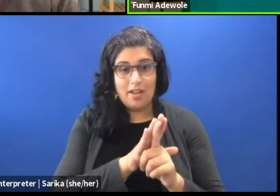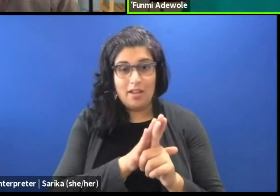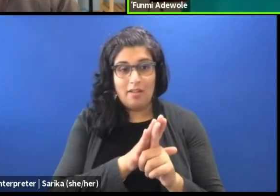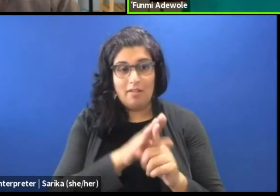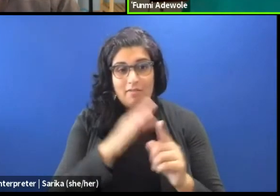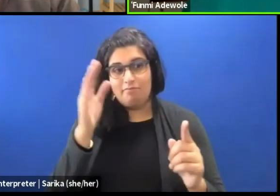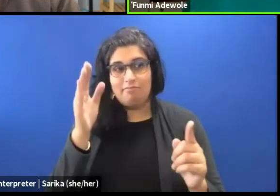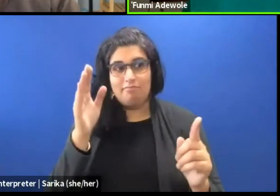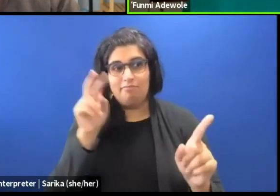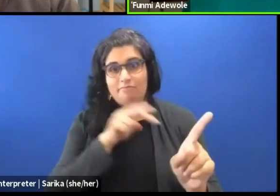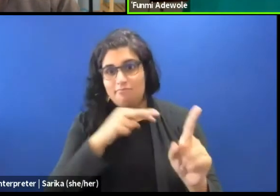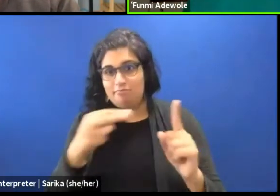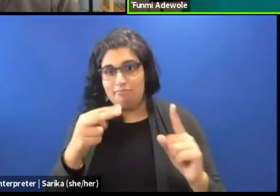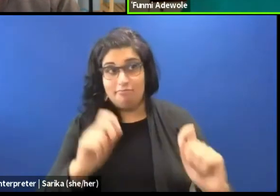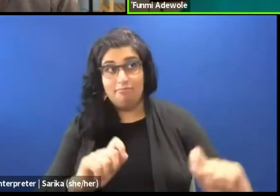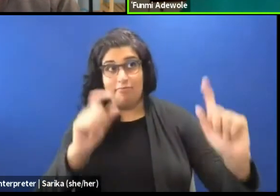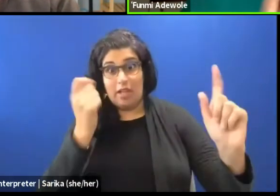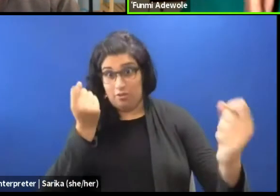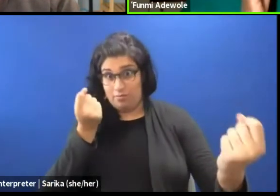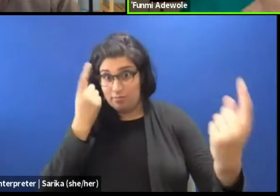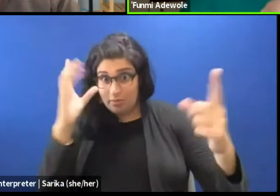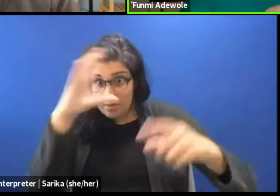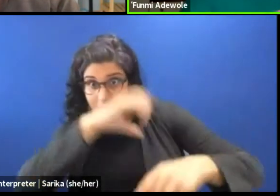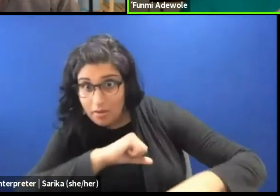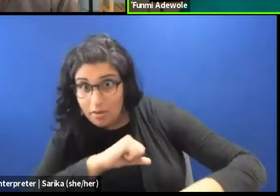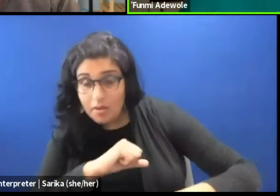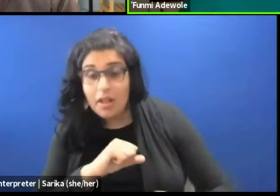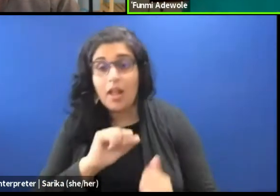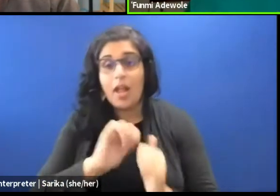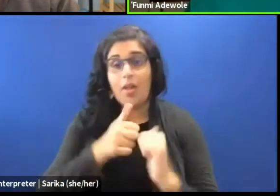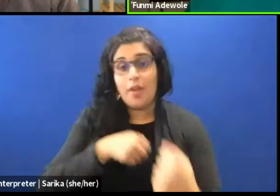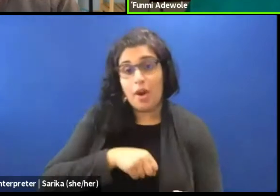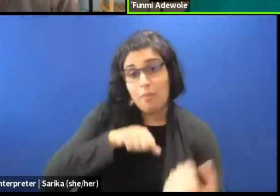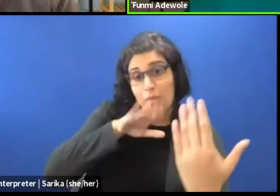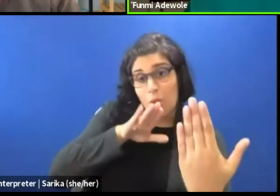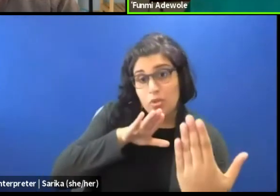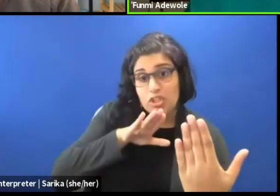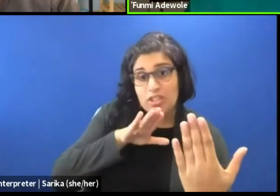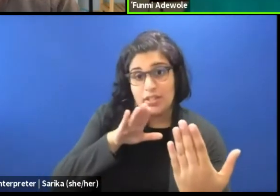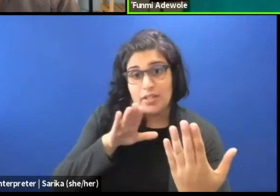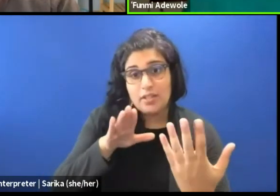you know, to challenge the way they are approaching the making of a piece.